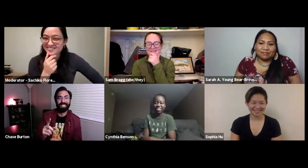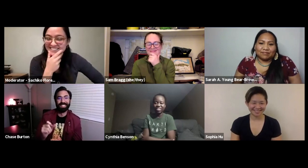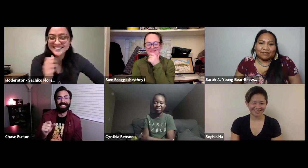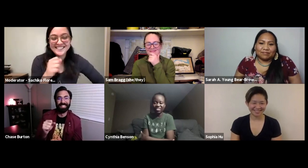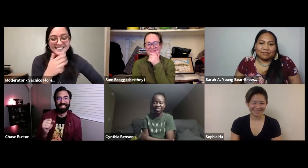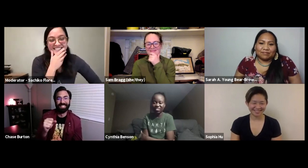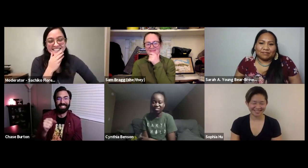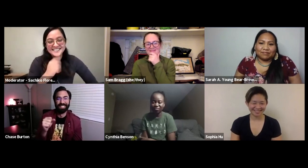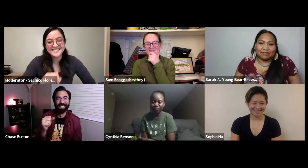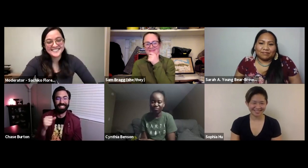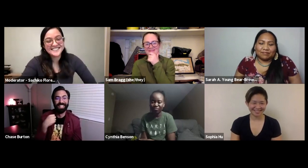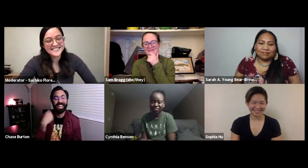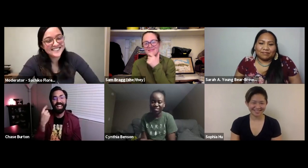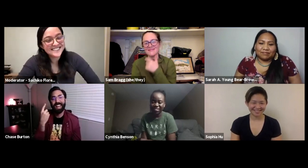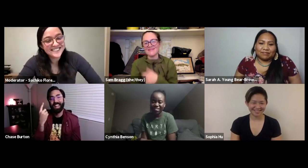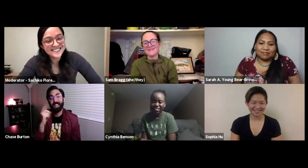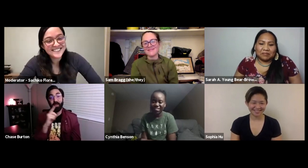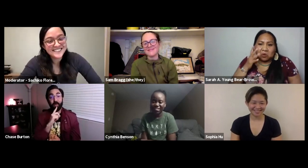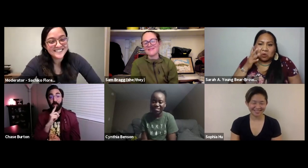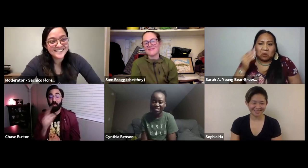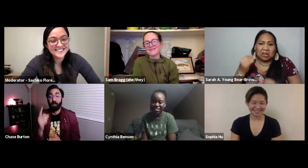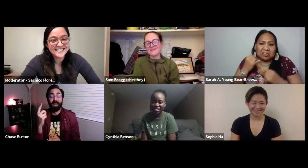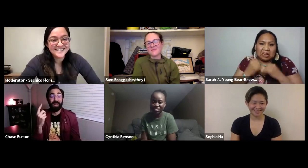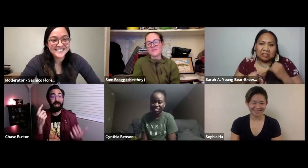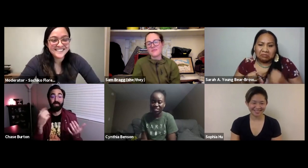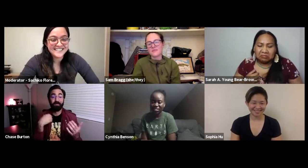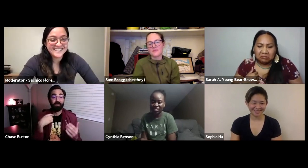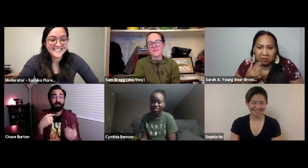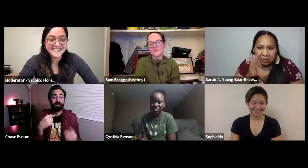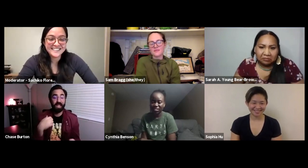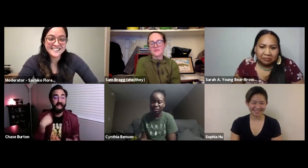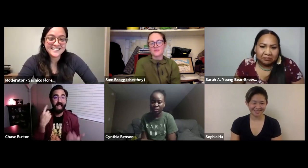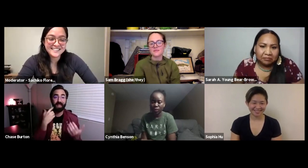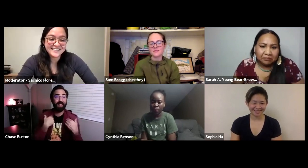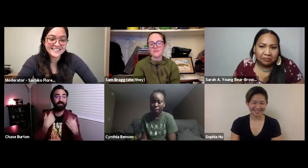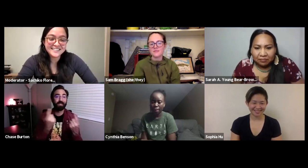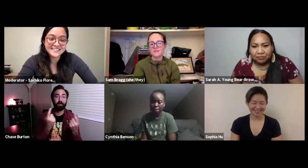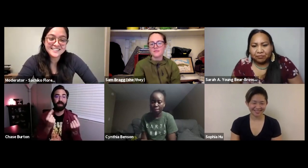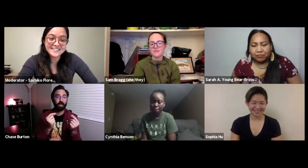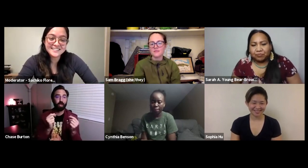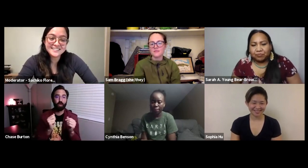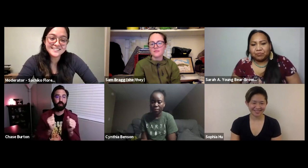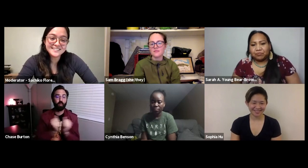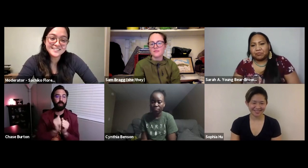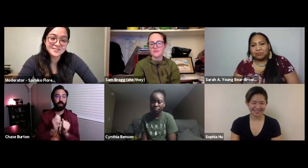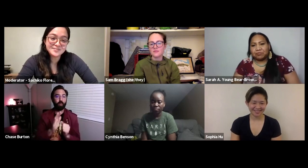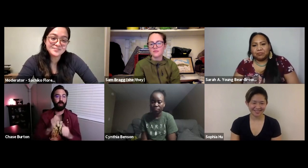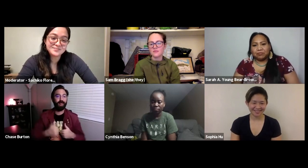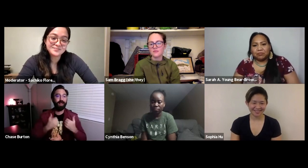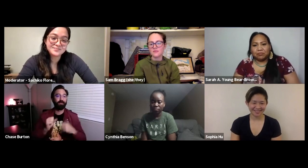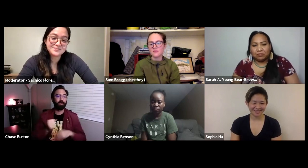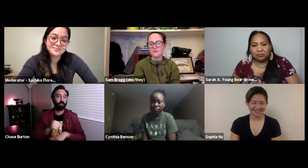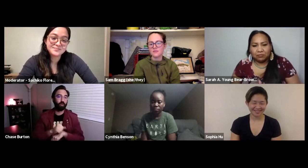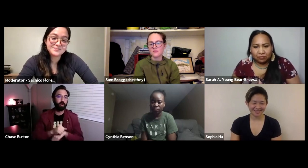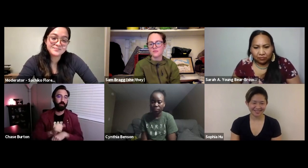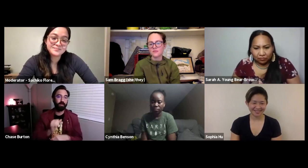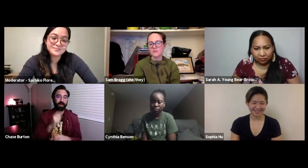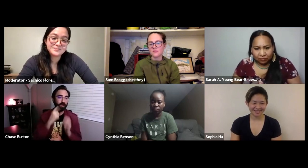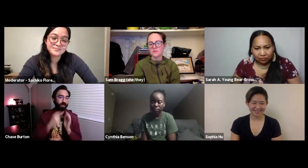it might be a little deep. CHASE: Well I mean it might have something